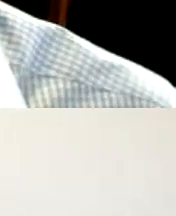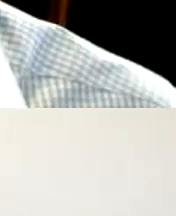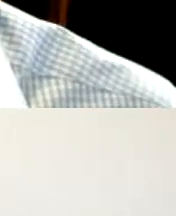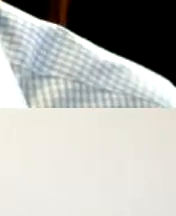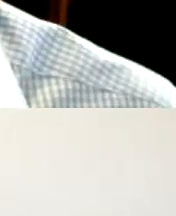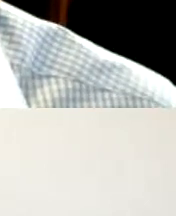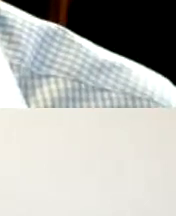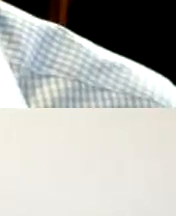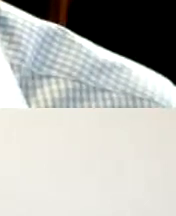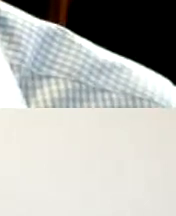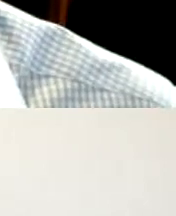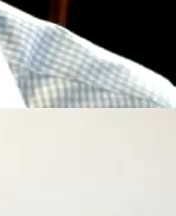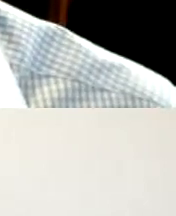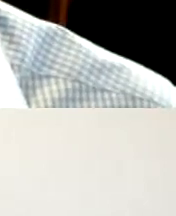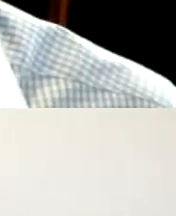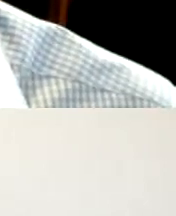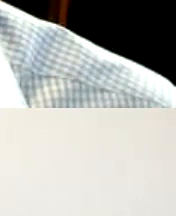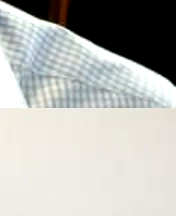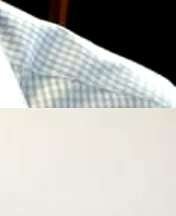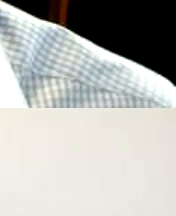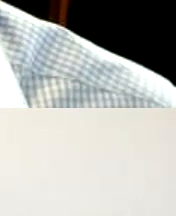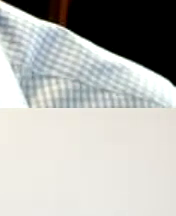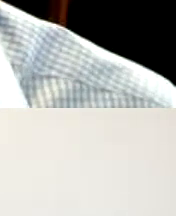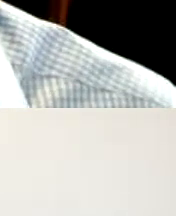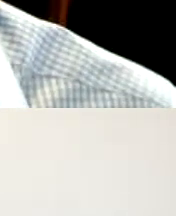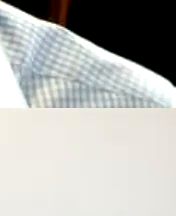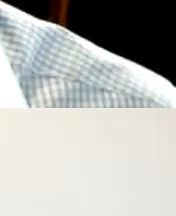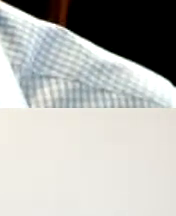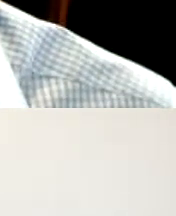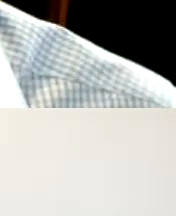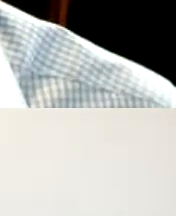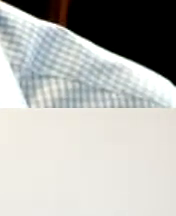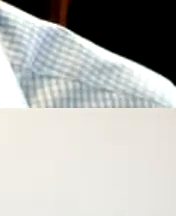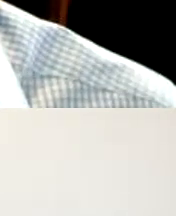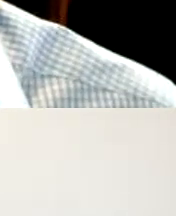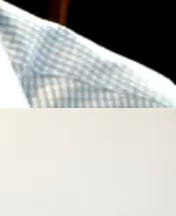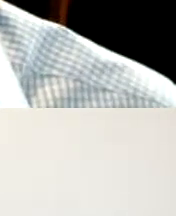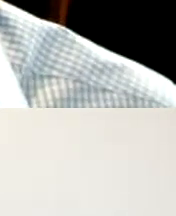services and Technology better known as fast because saying that every time would be a mouthful